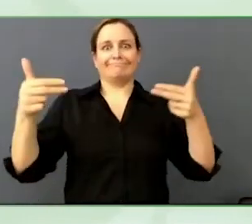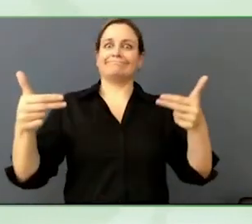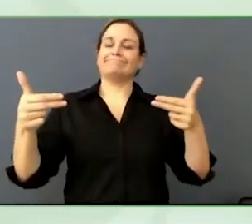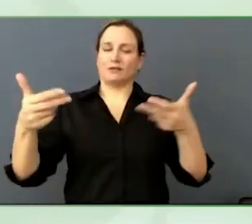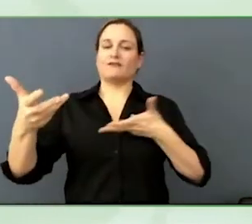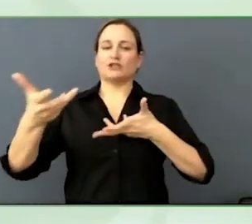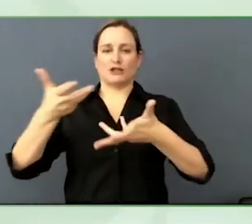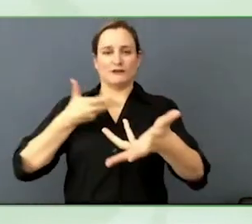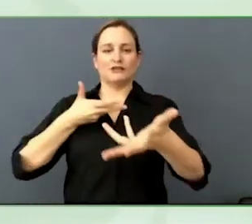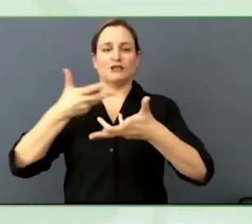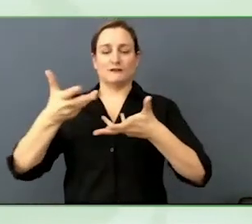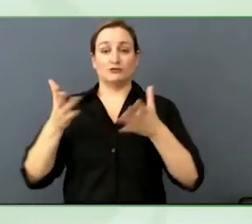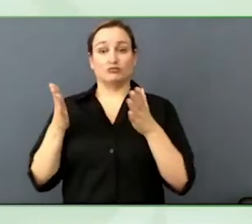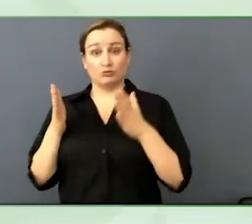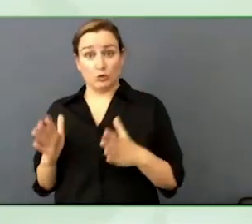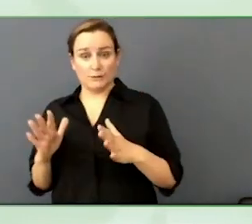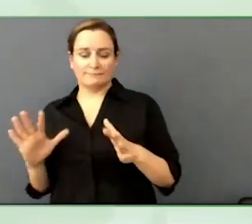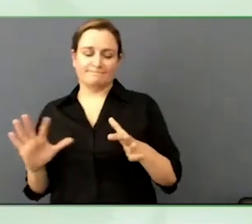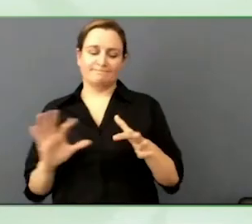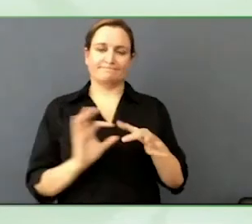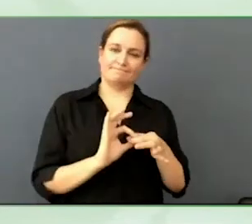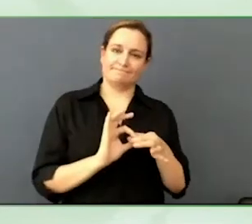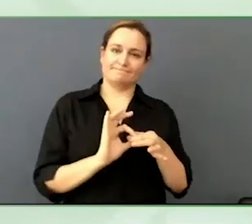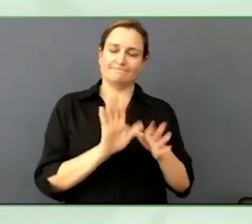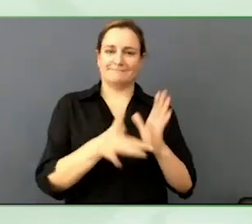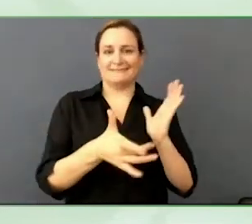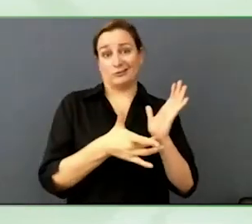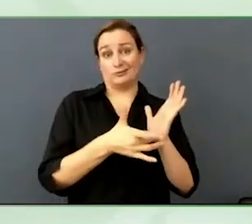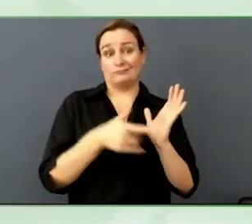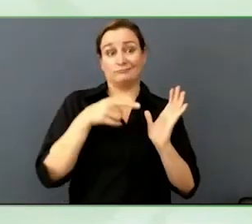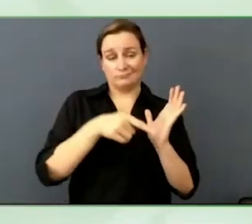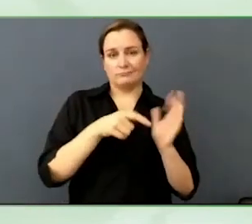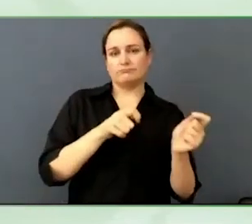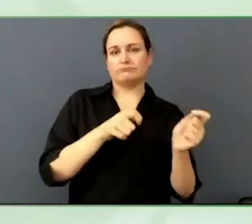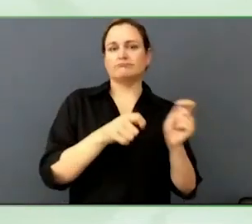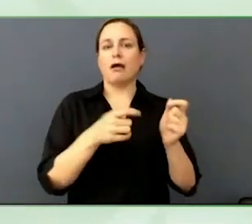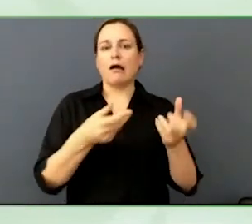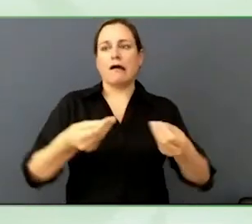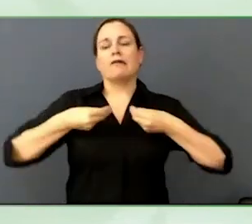interaction, impact, accessible media. Thank you very much.